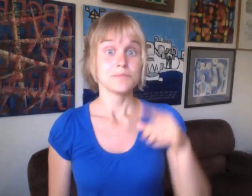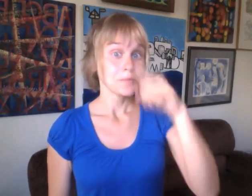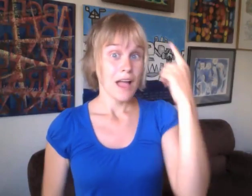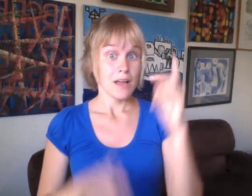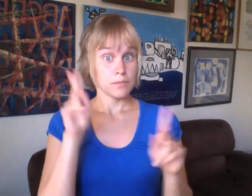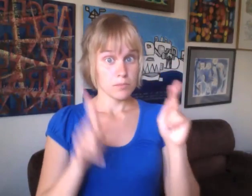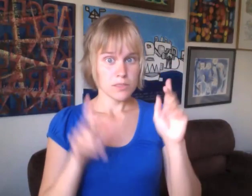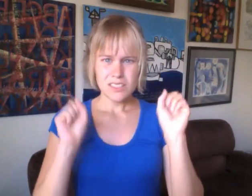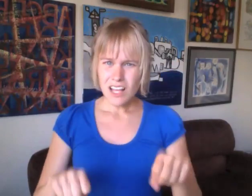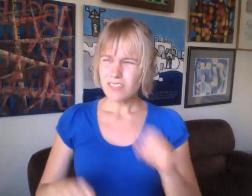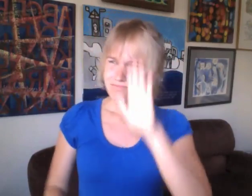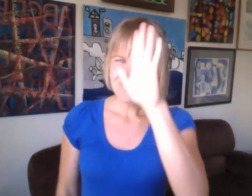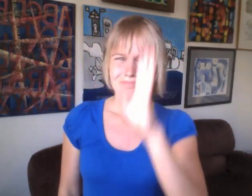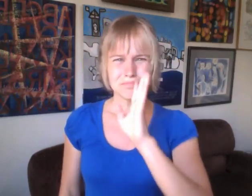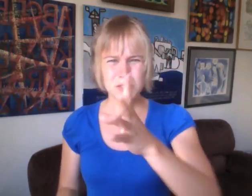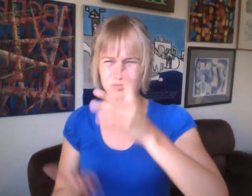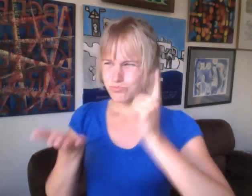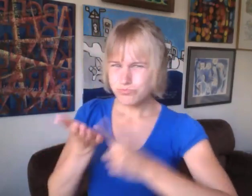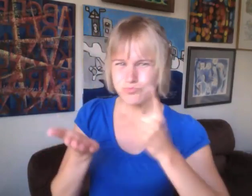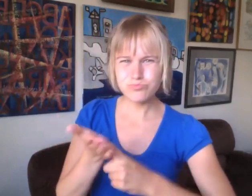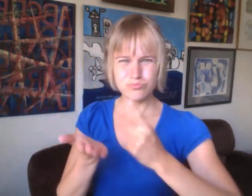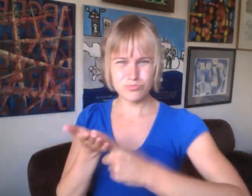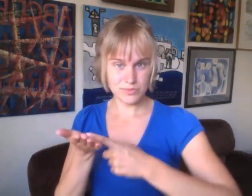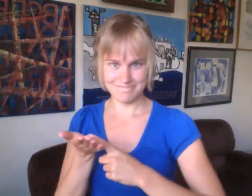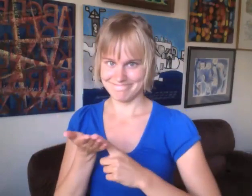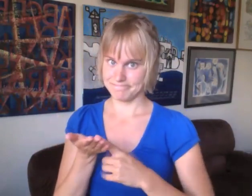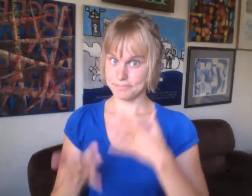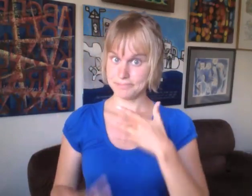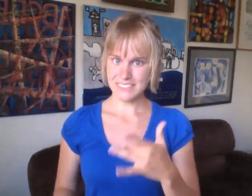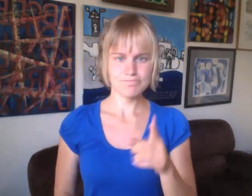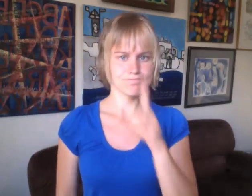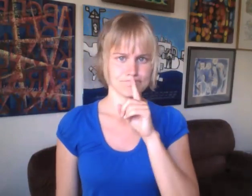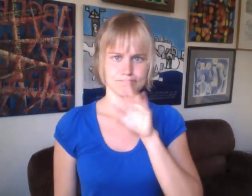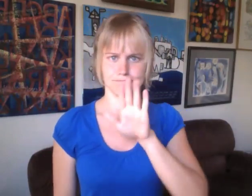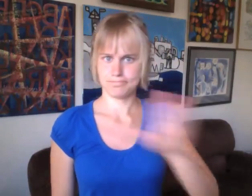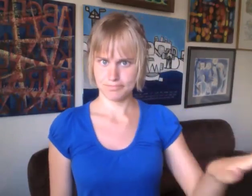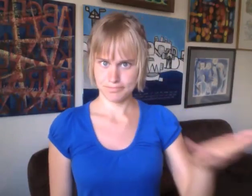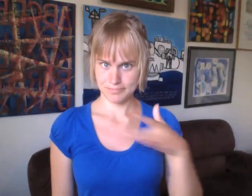Do Black people share the same level of power where they can stop exploitation? No. They are usually silenced.